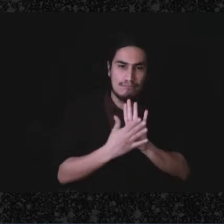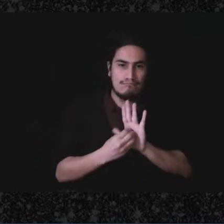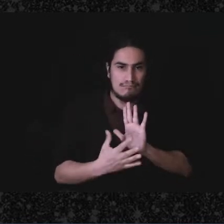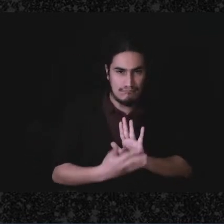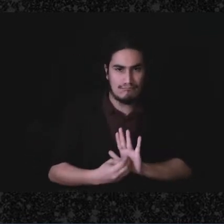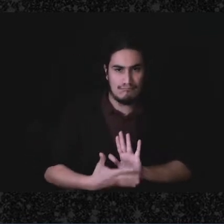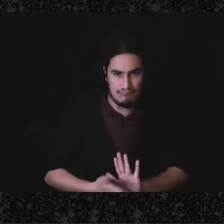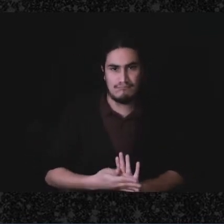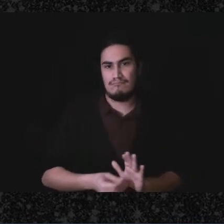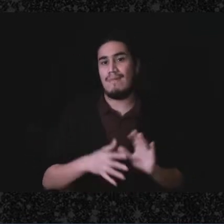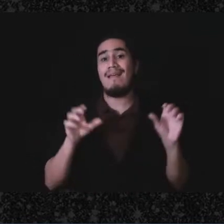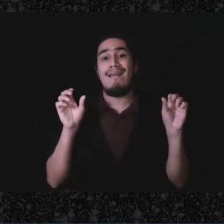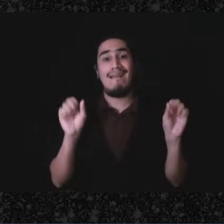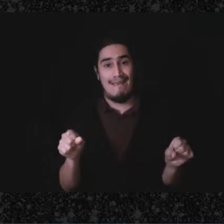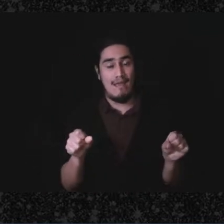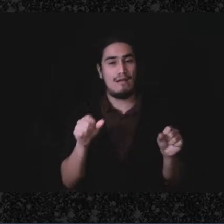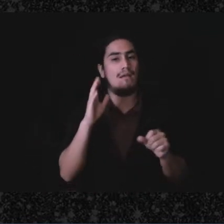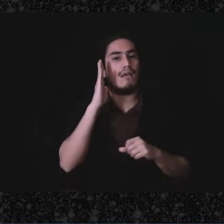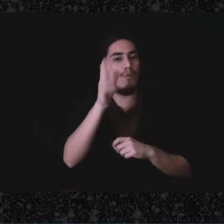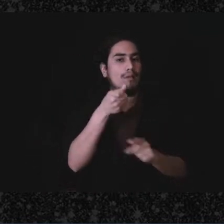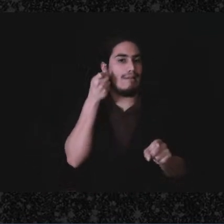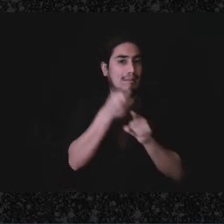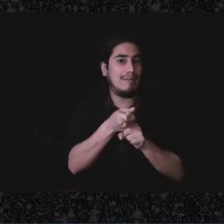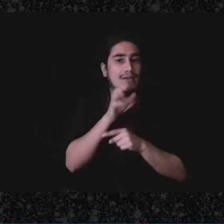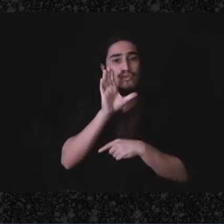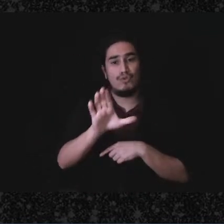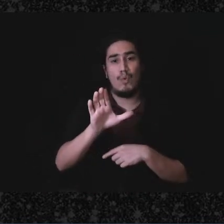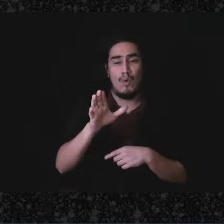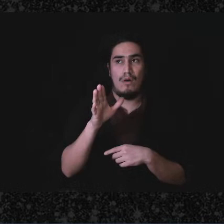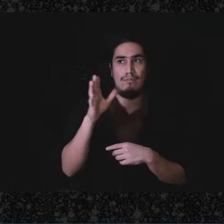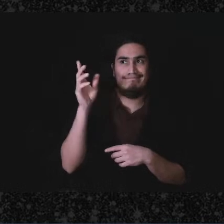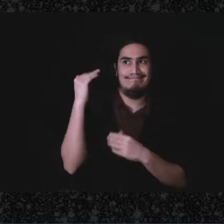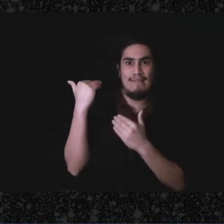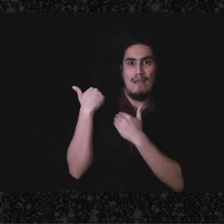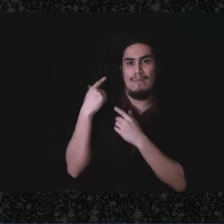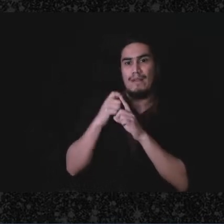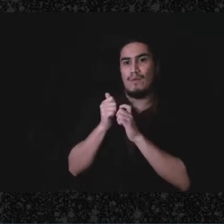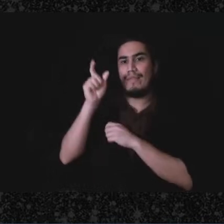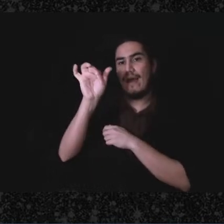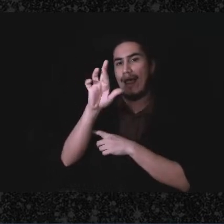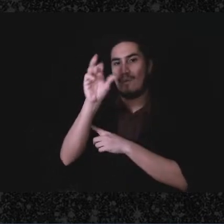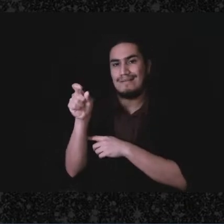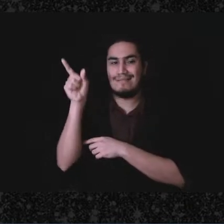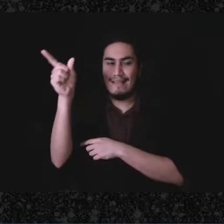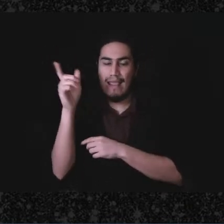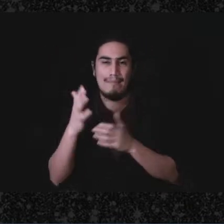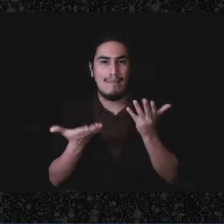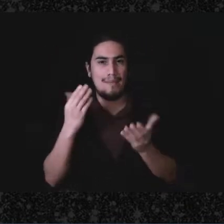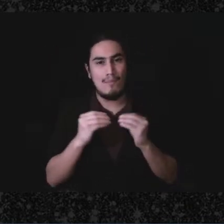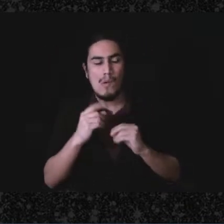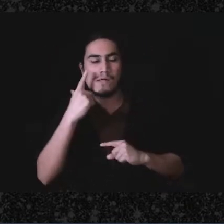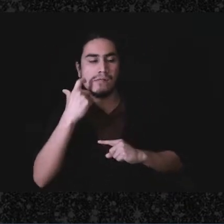but it can affect your credibility with the IRS. Original receipts, you definitely want to keep